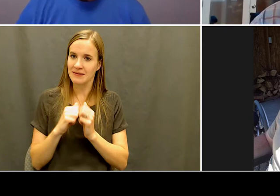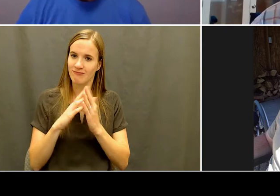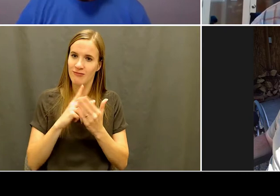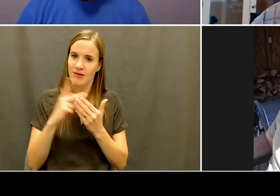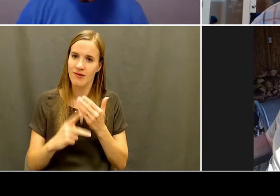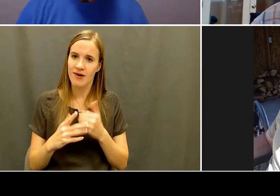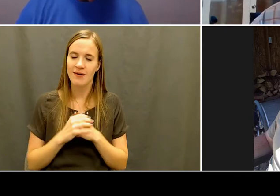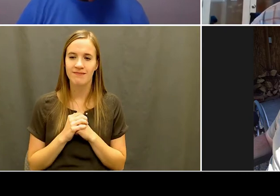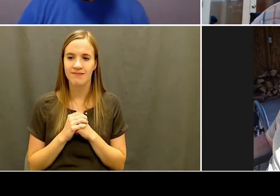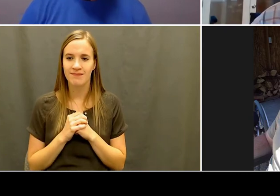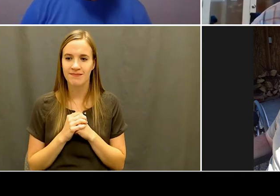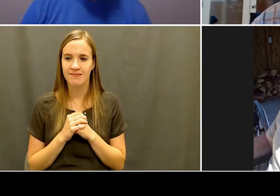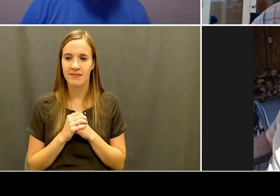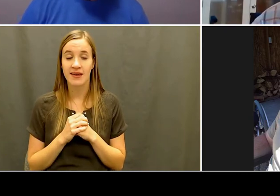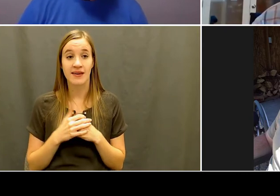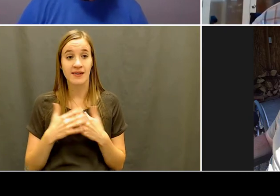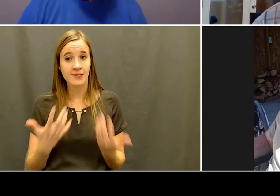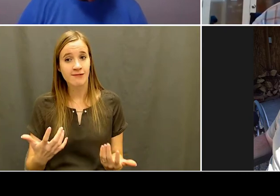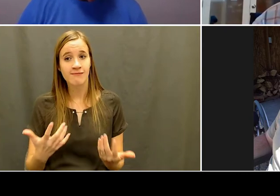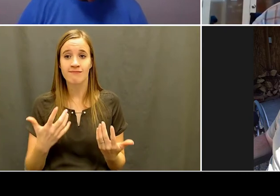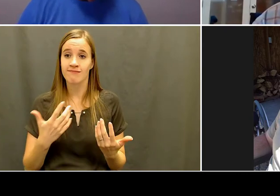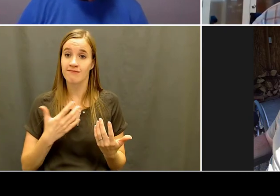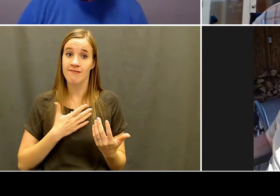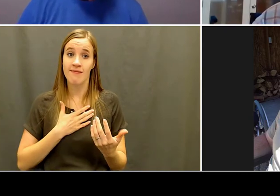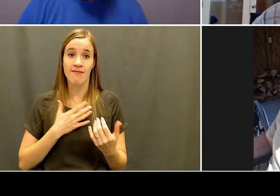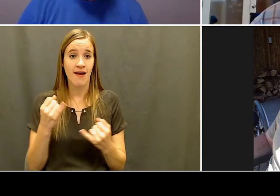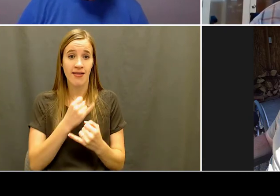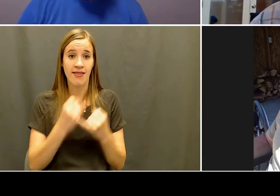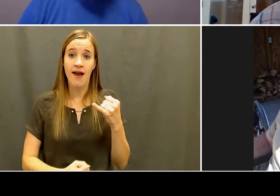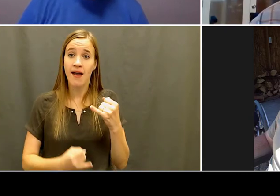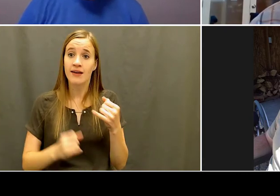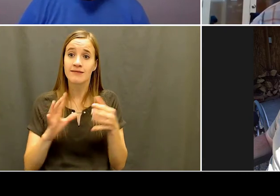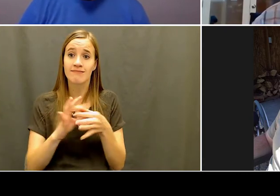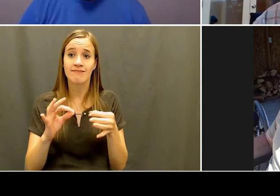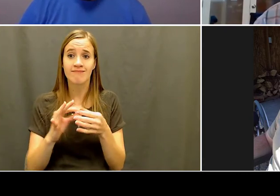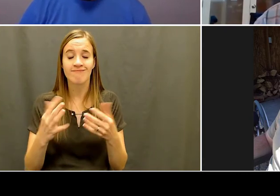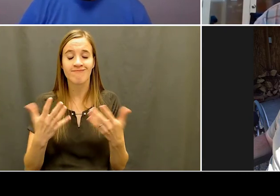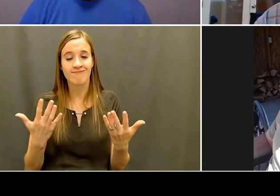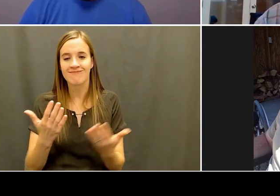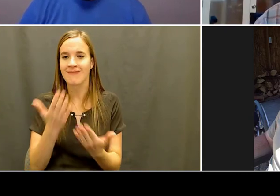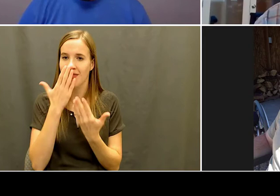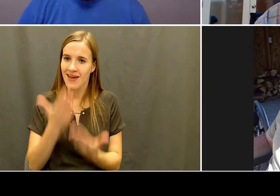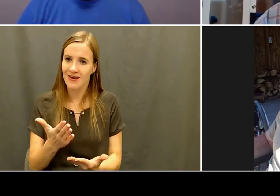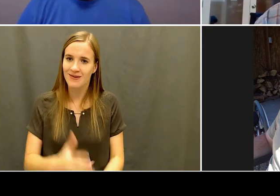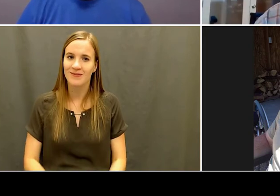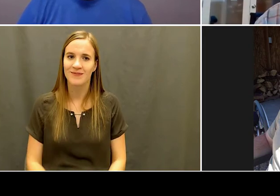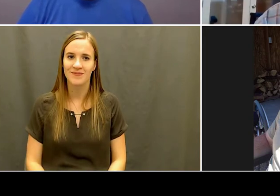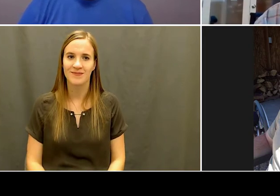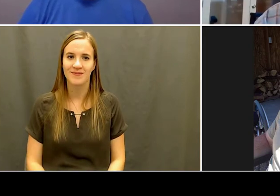Jeremy: Well, thank you. Thank you for the program that you've got off the ground and the I don't know, the